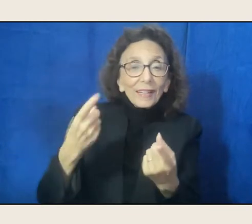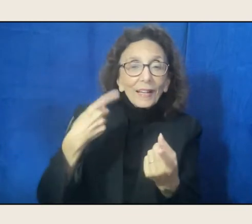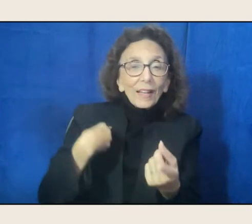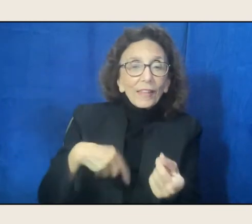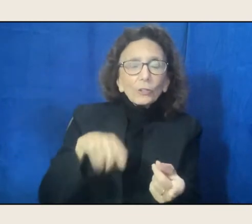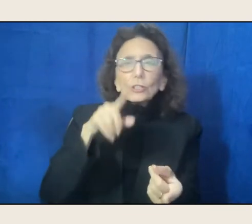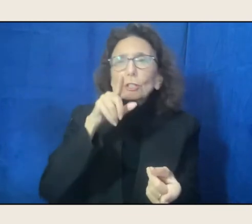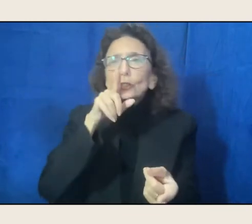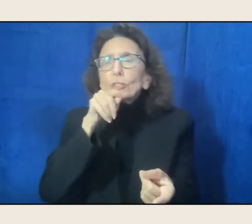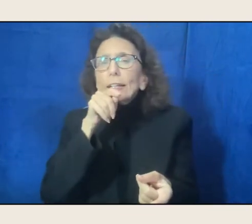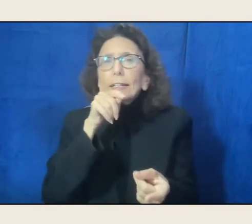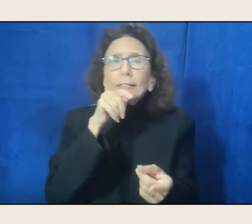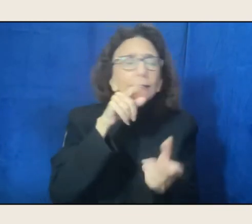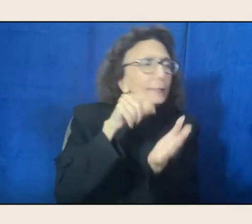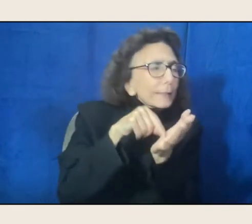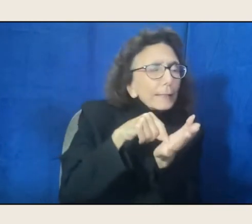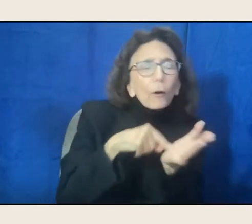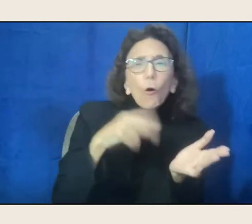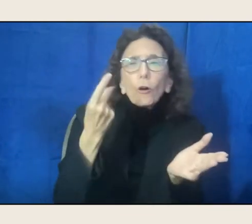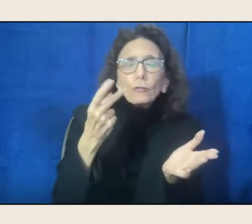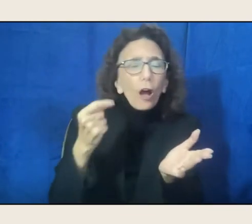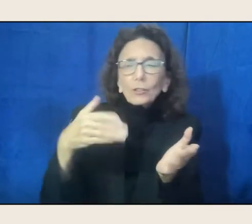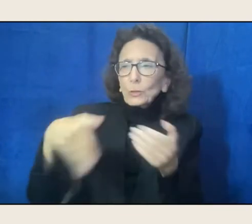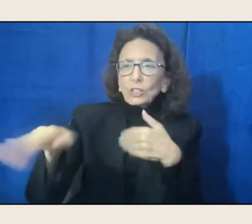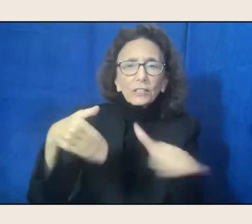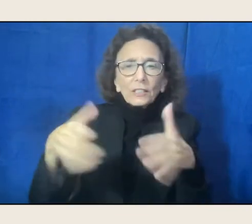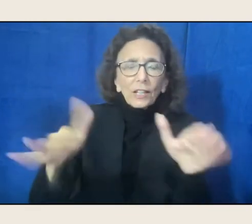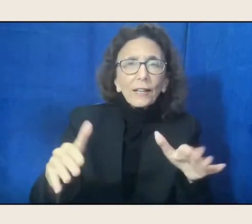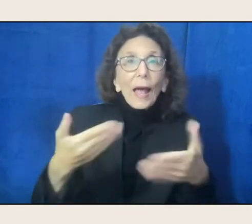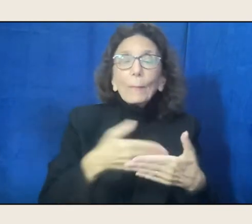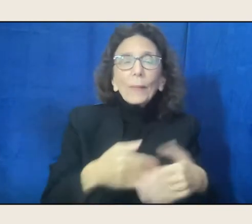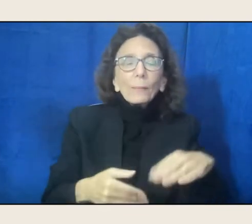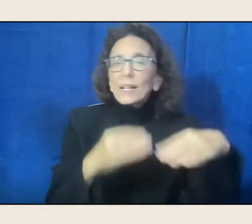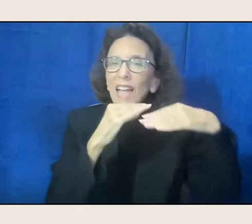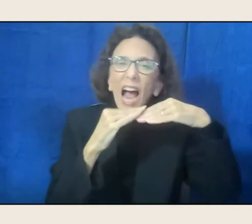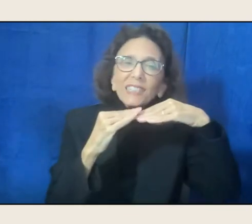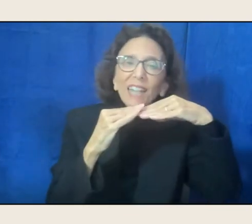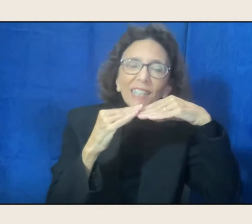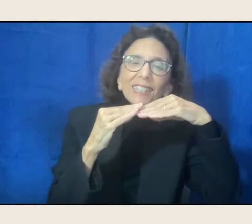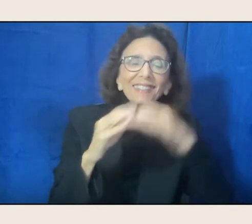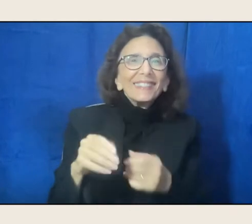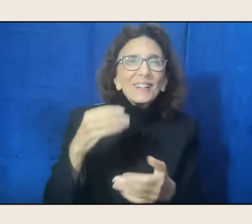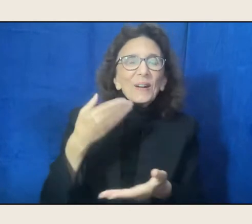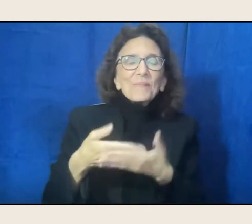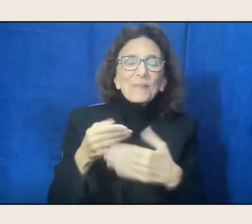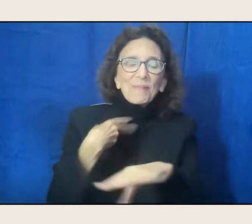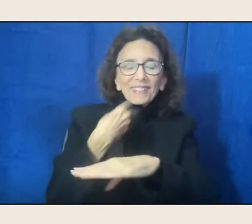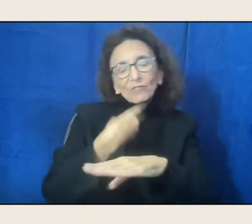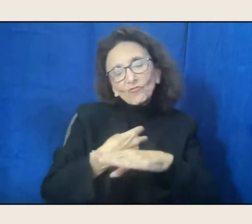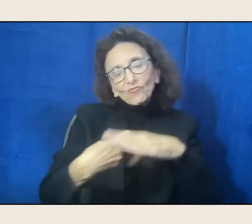"Babies teethe at the corners. "They scrape their knees under it. "It is here that children are given instructions